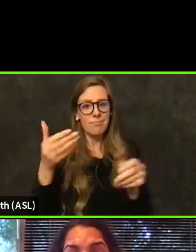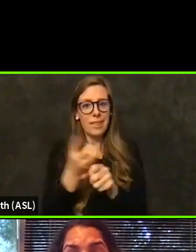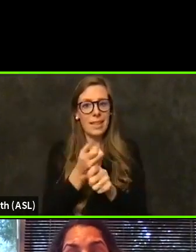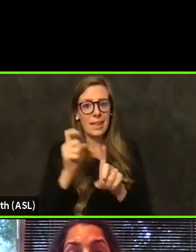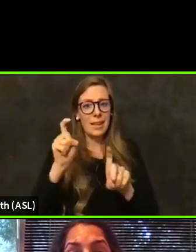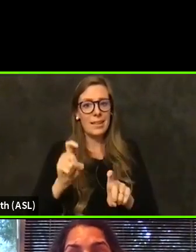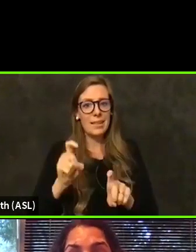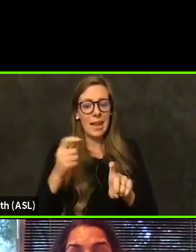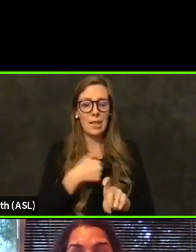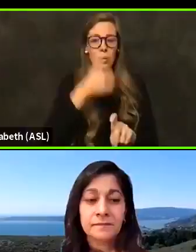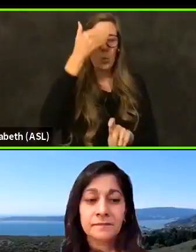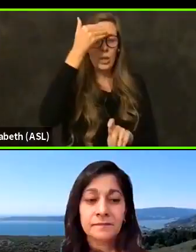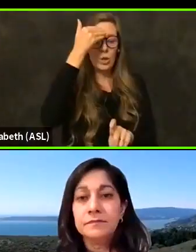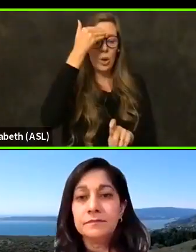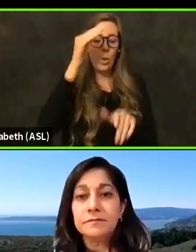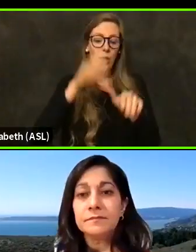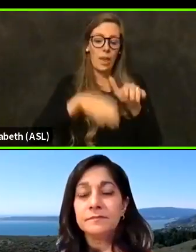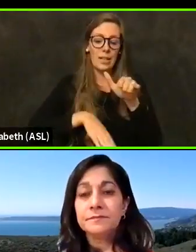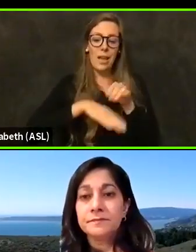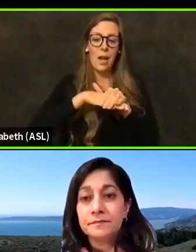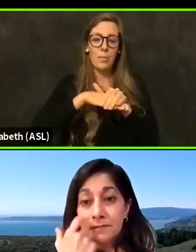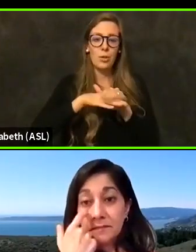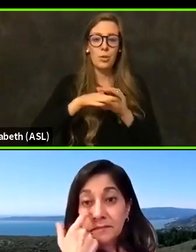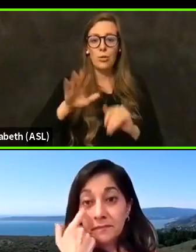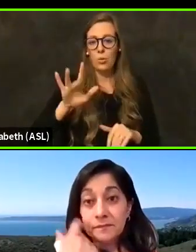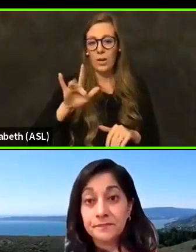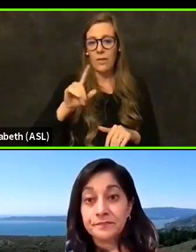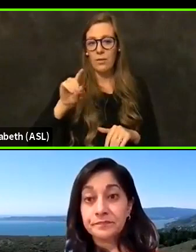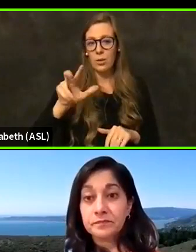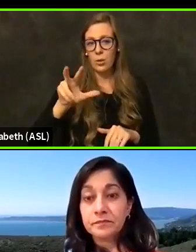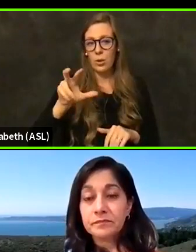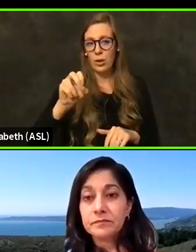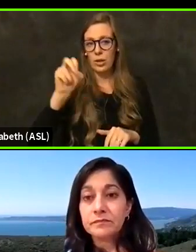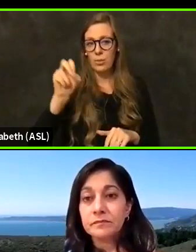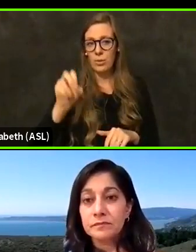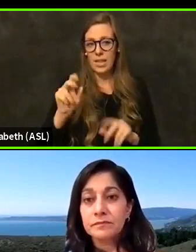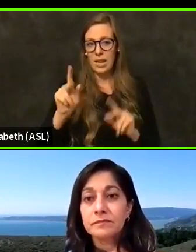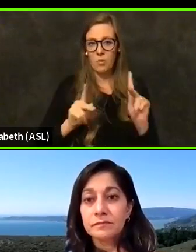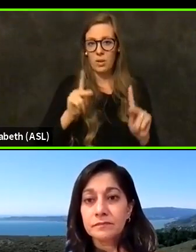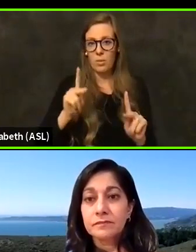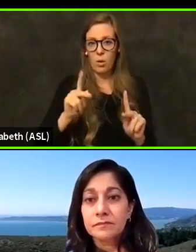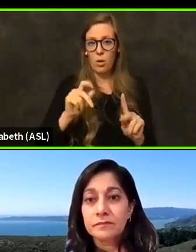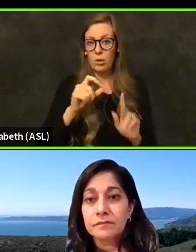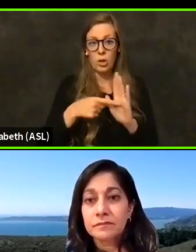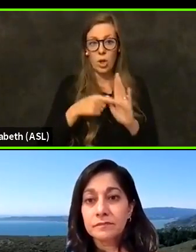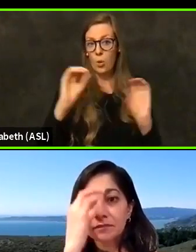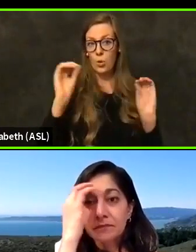that up to twenty five, 30 percent of people that are asymptomatic. So it's still worthwhile, even though that